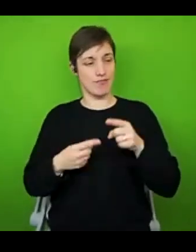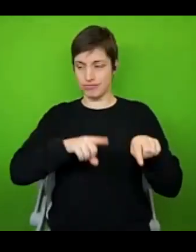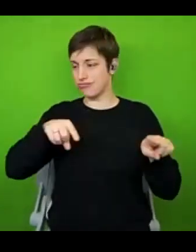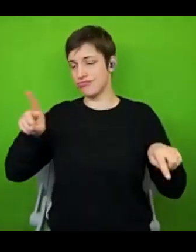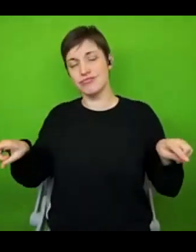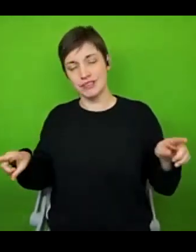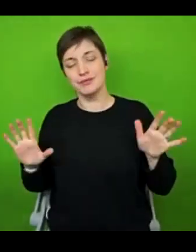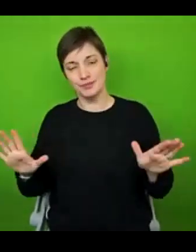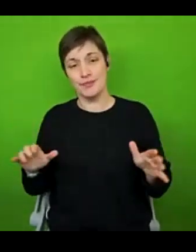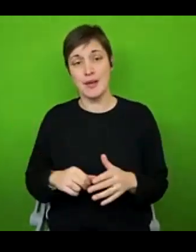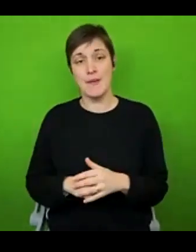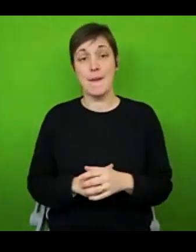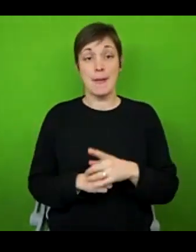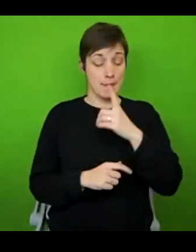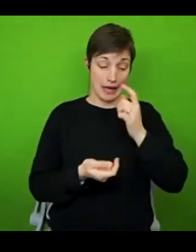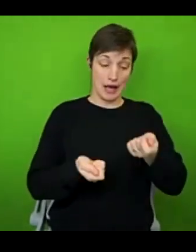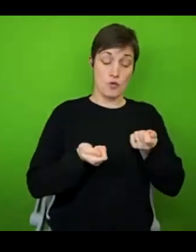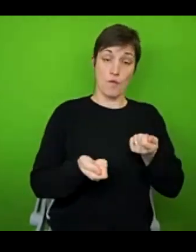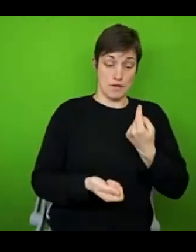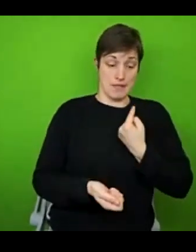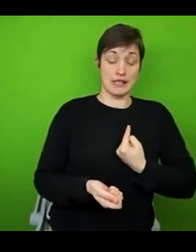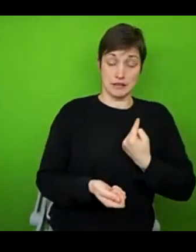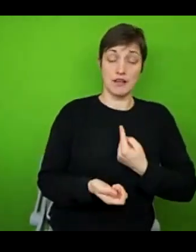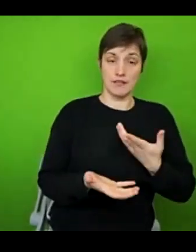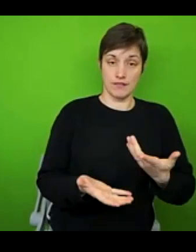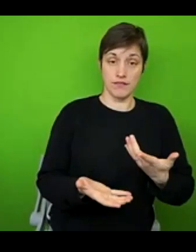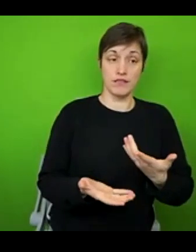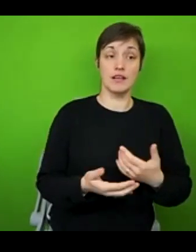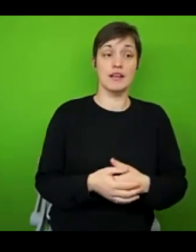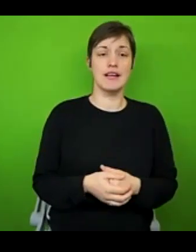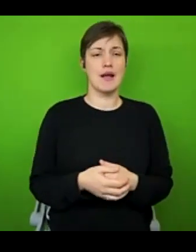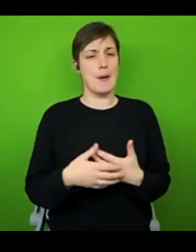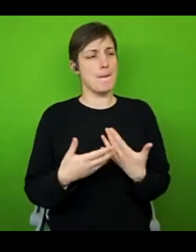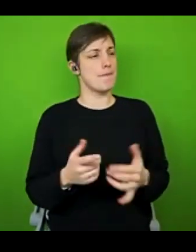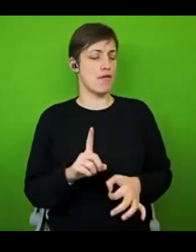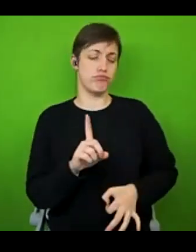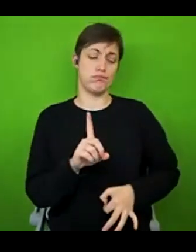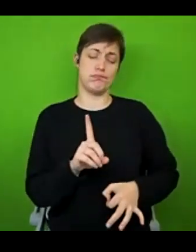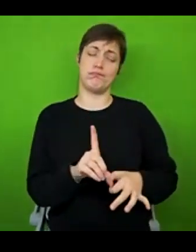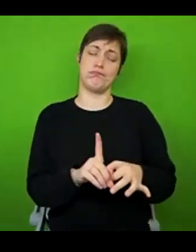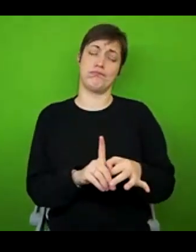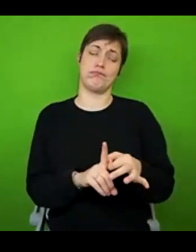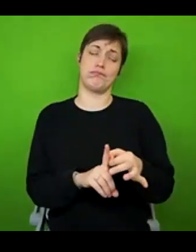able to cook for myself these days, more often than not, which has been such a massive improvement and something I'm massively grateful for.